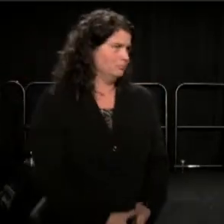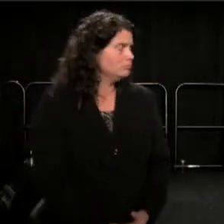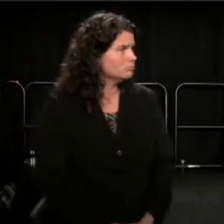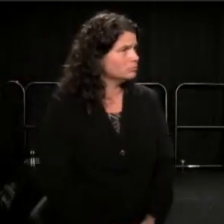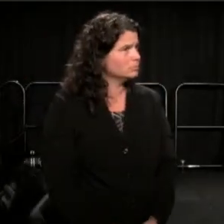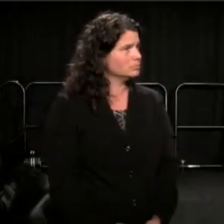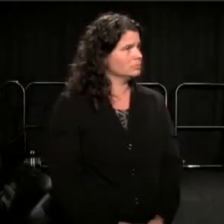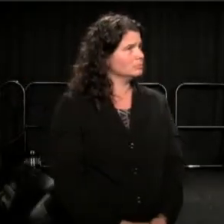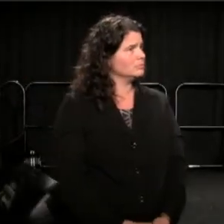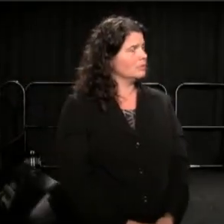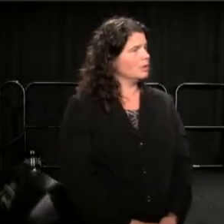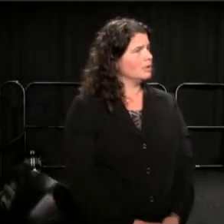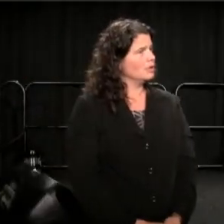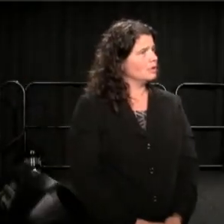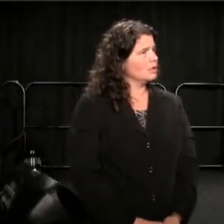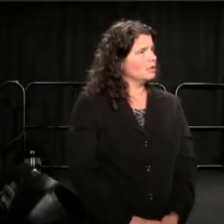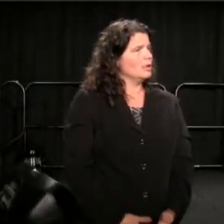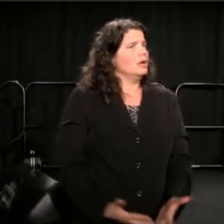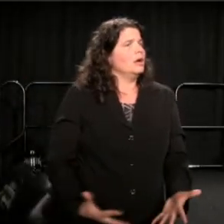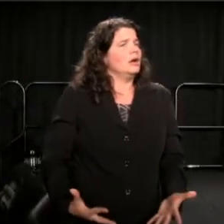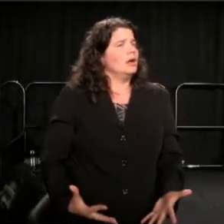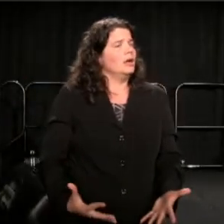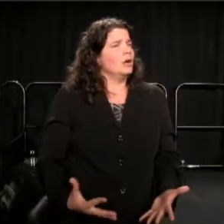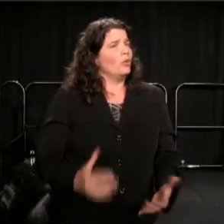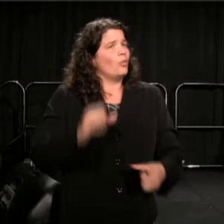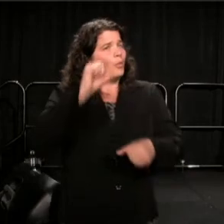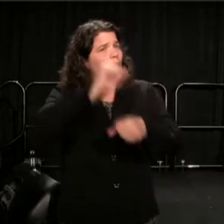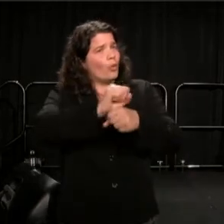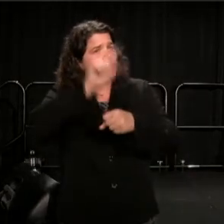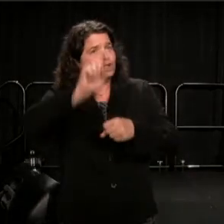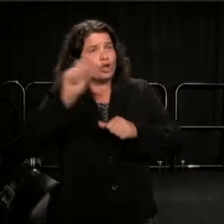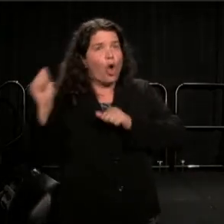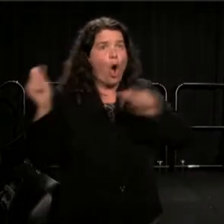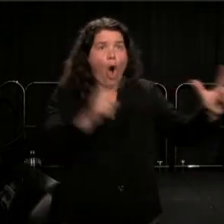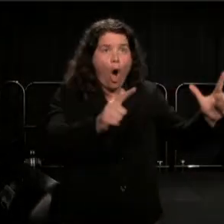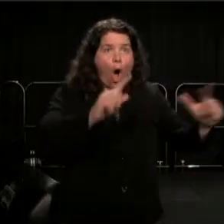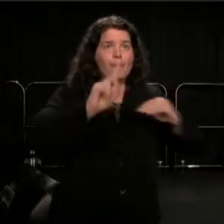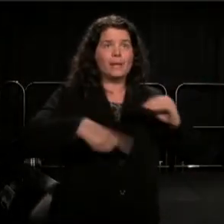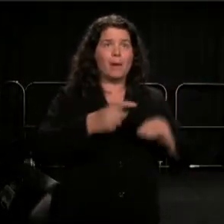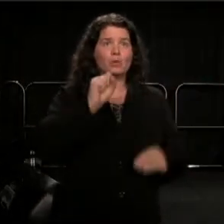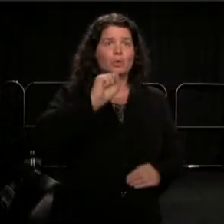And I don't think that the work has to all be about social justice. I would like to see that.